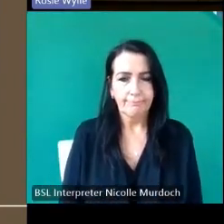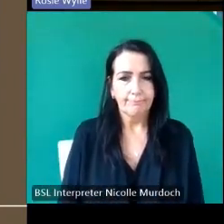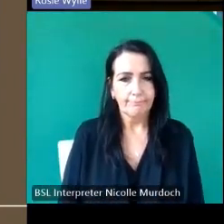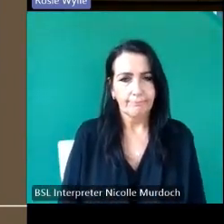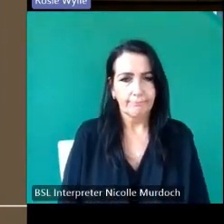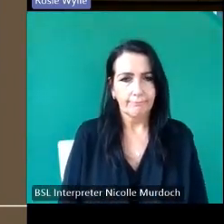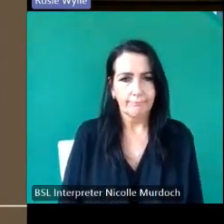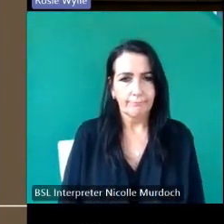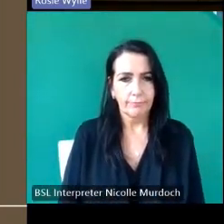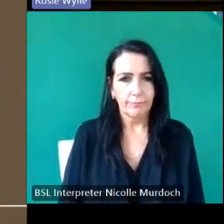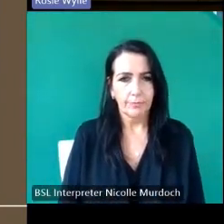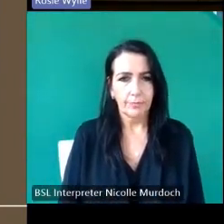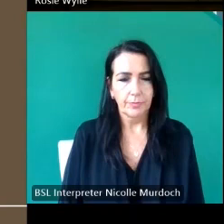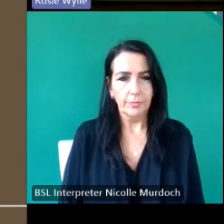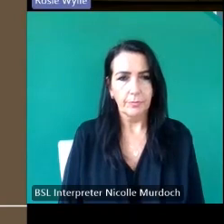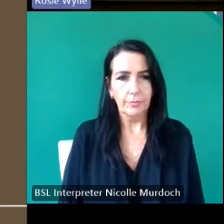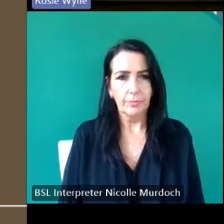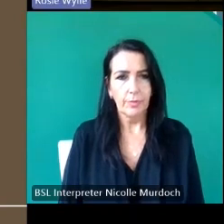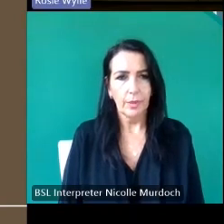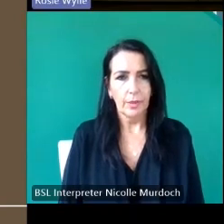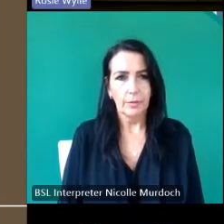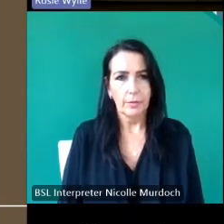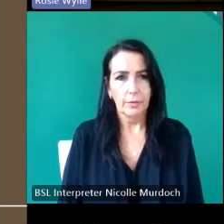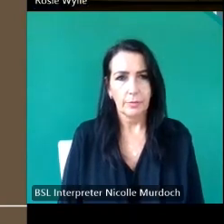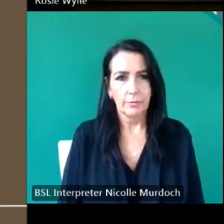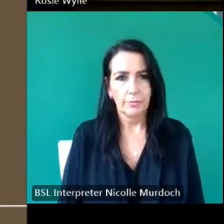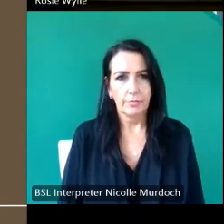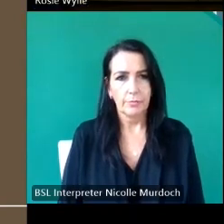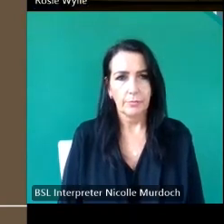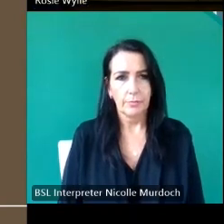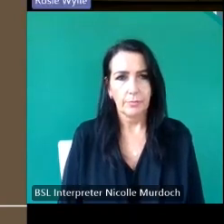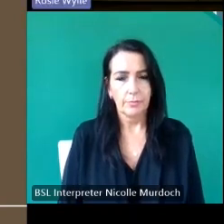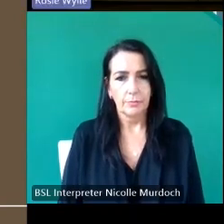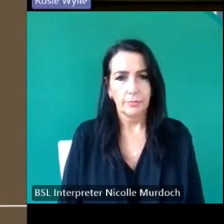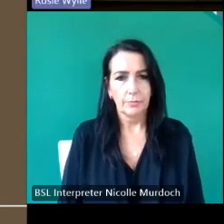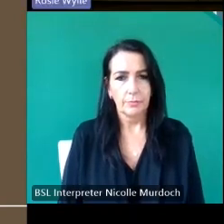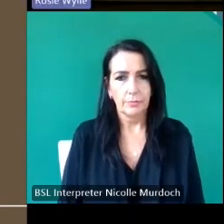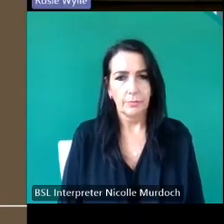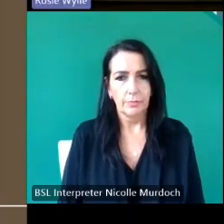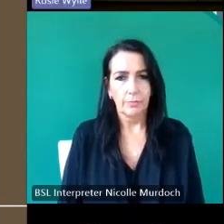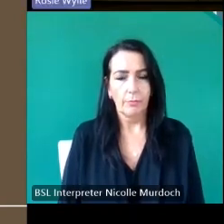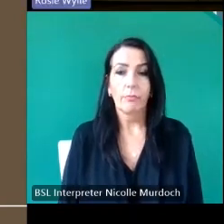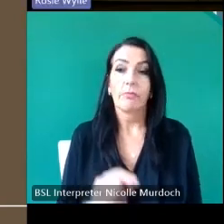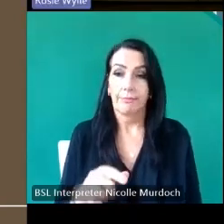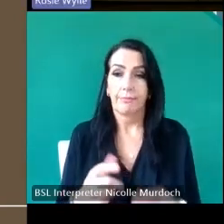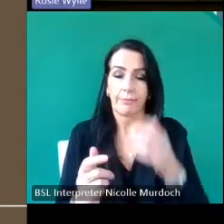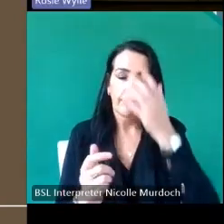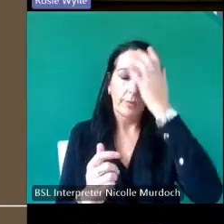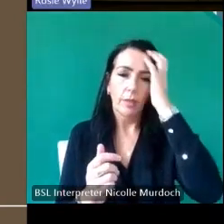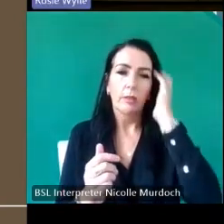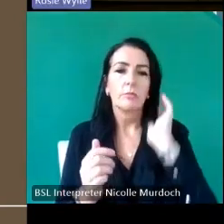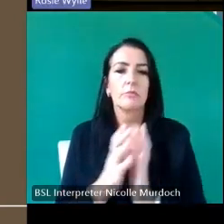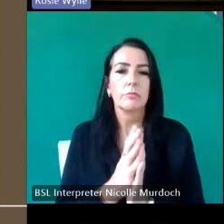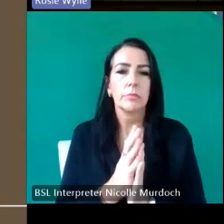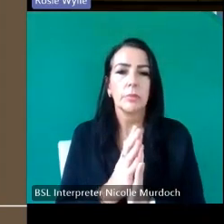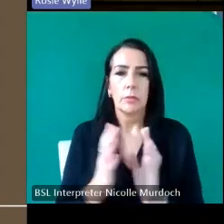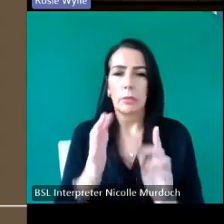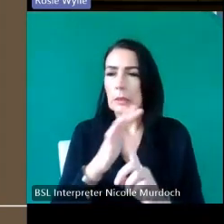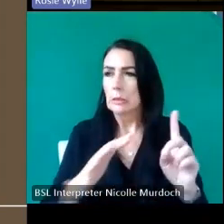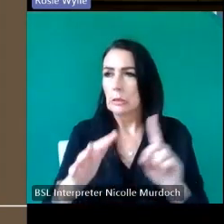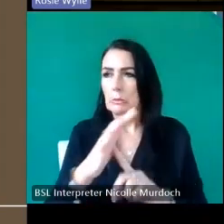CHS so sadly communities are learning about this too late sorry Ros there's going to be a few